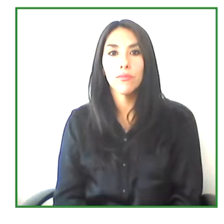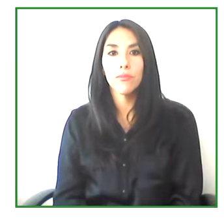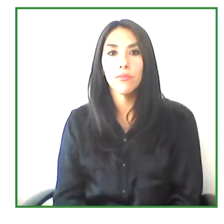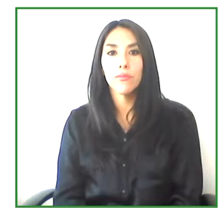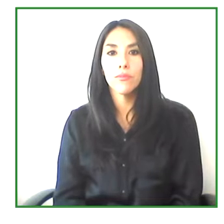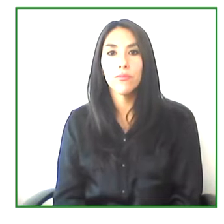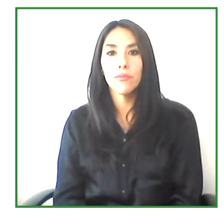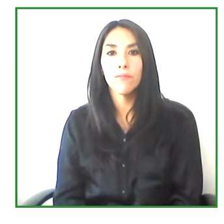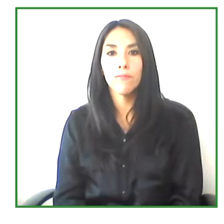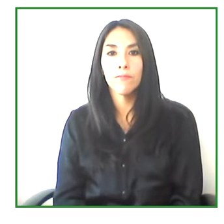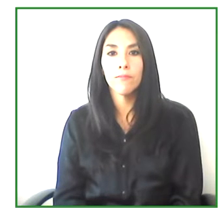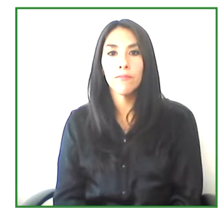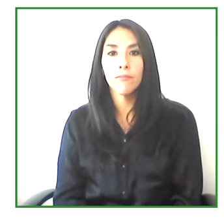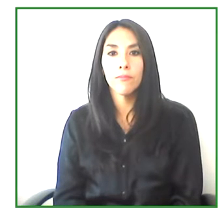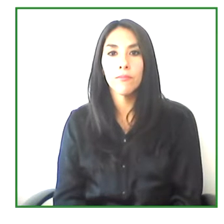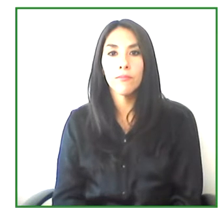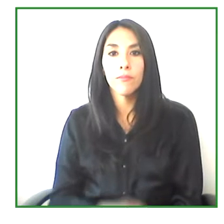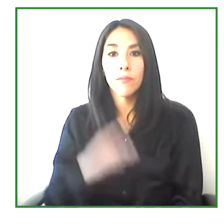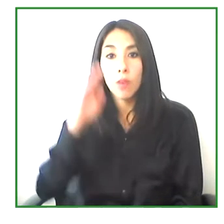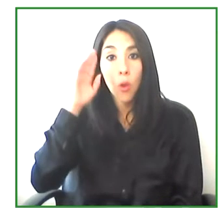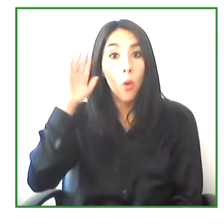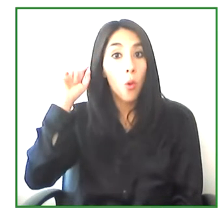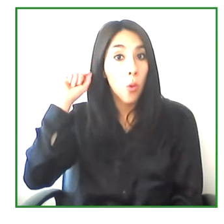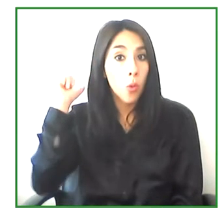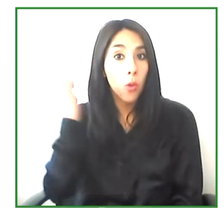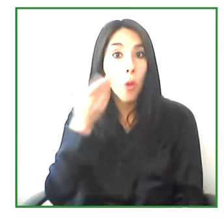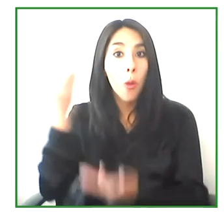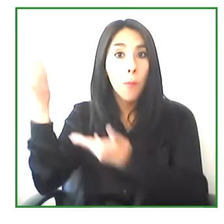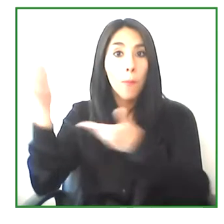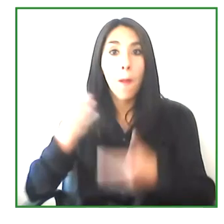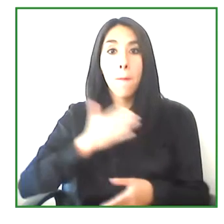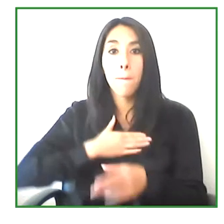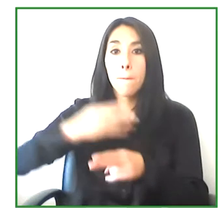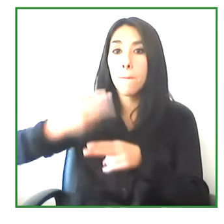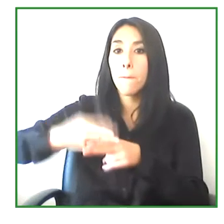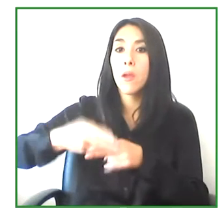Welcome, everyone. My name is Ingrid Rojas